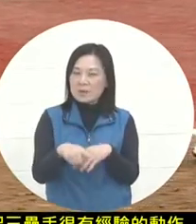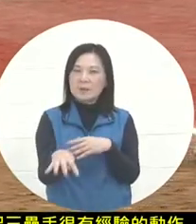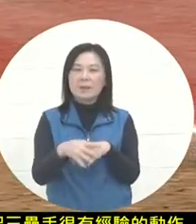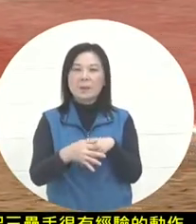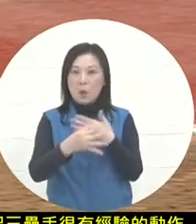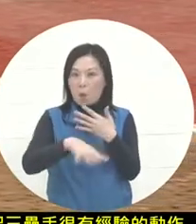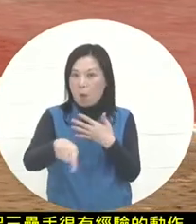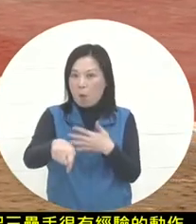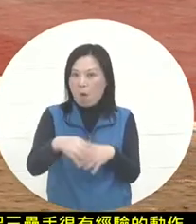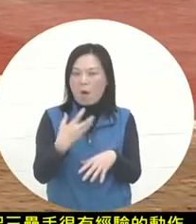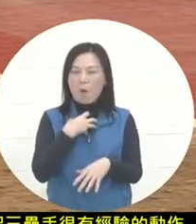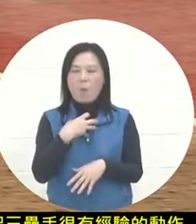. Today,